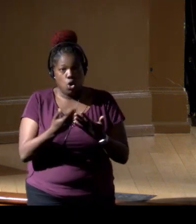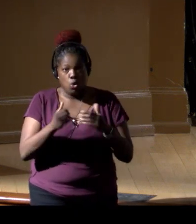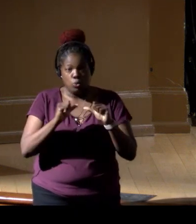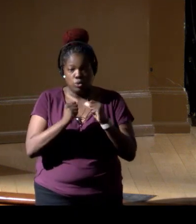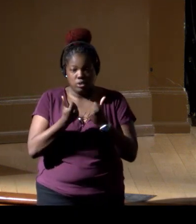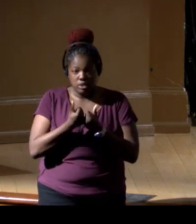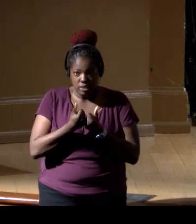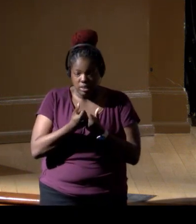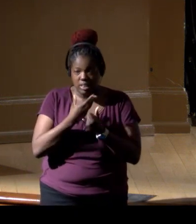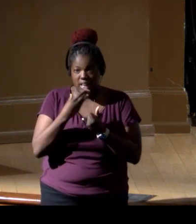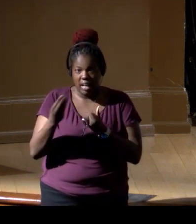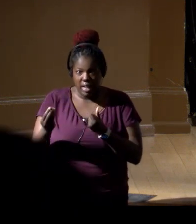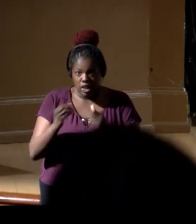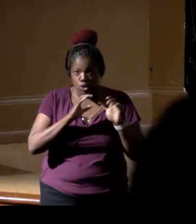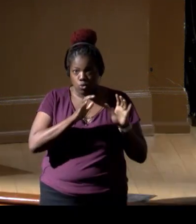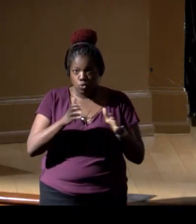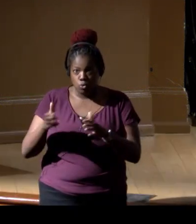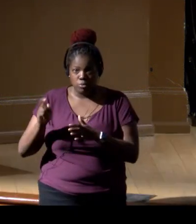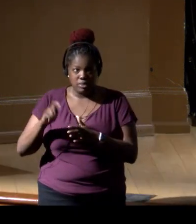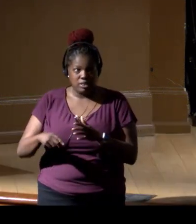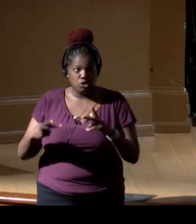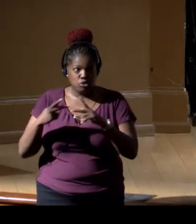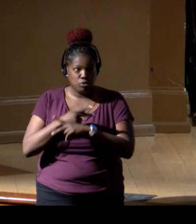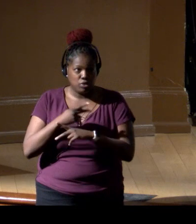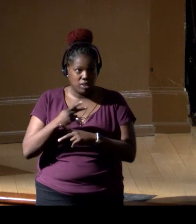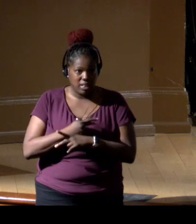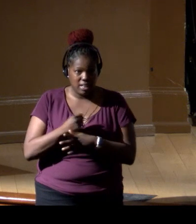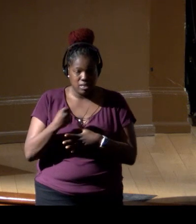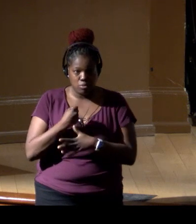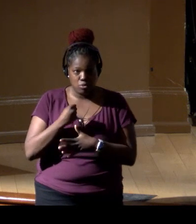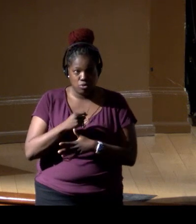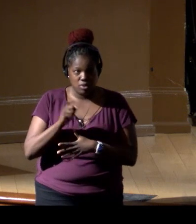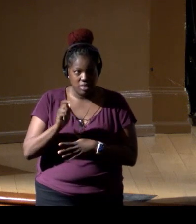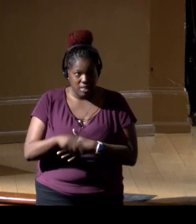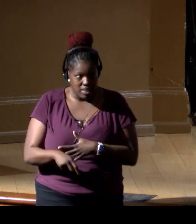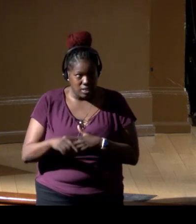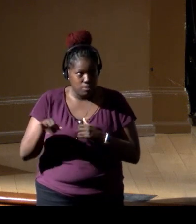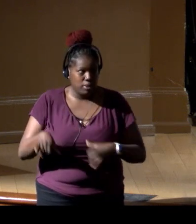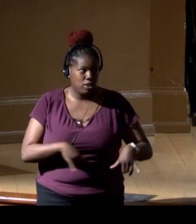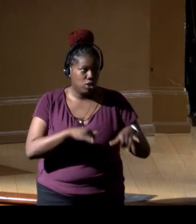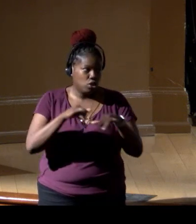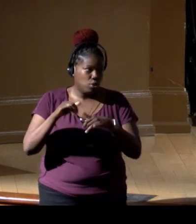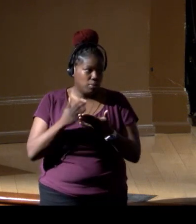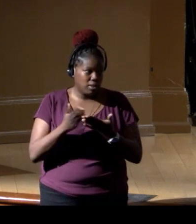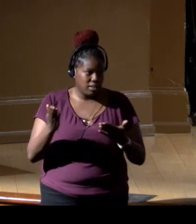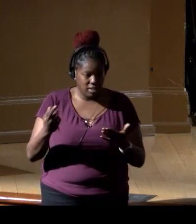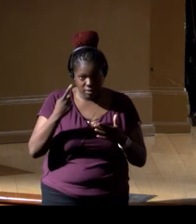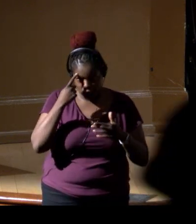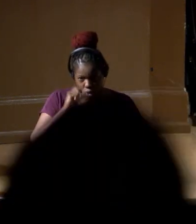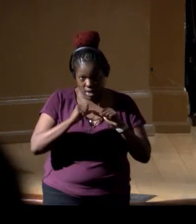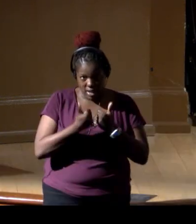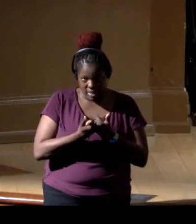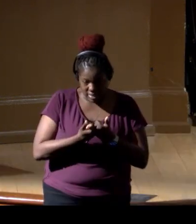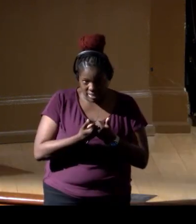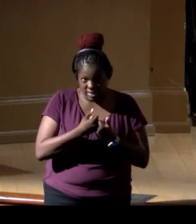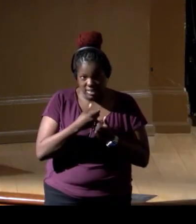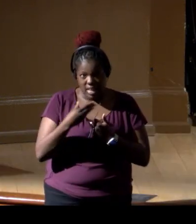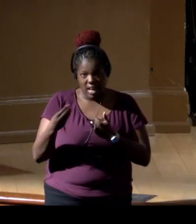and entities would need to identify that as a priority. So it needs to be a common thread across agencies, and also one that we can see